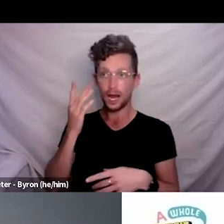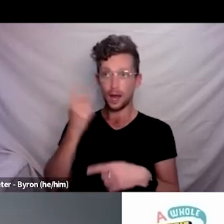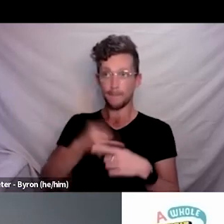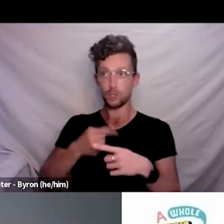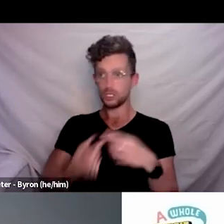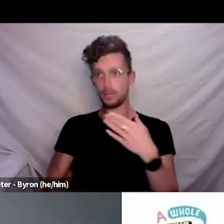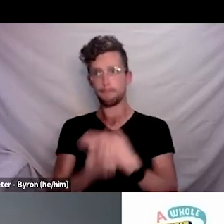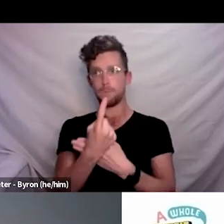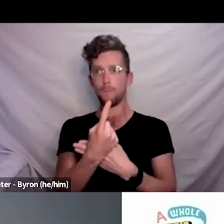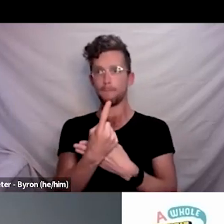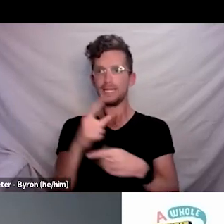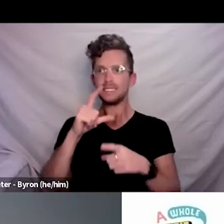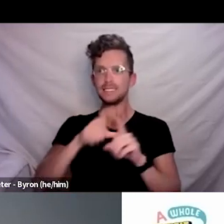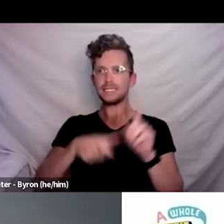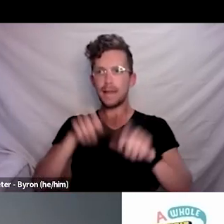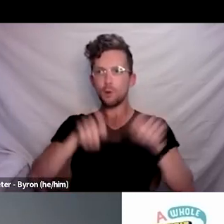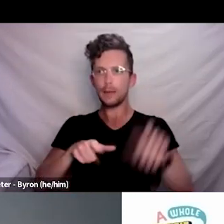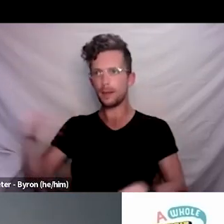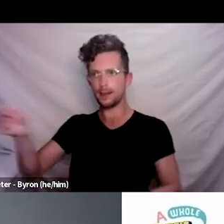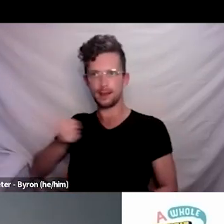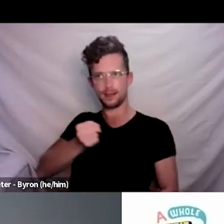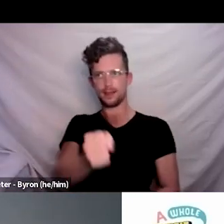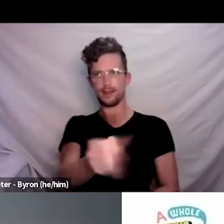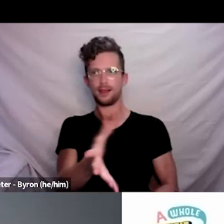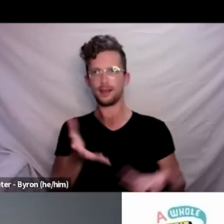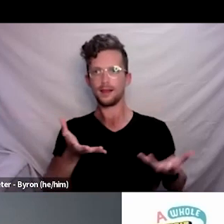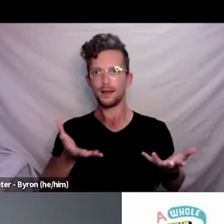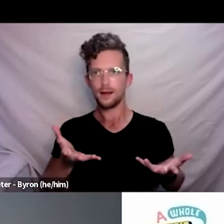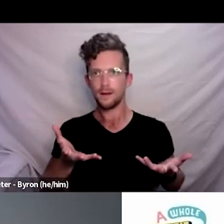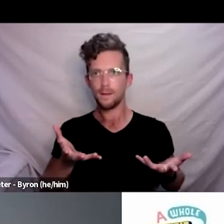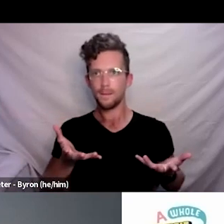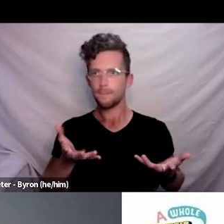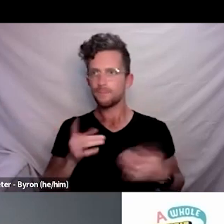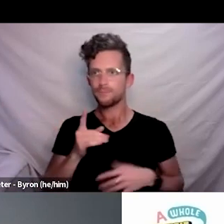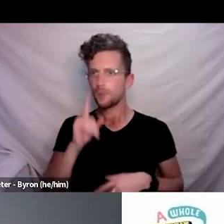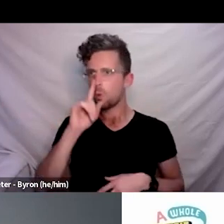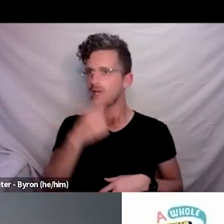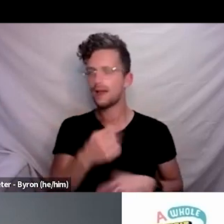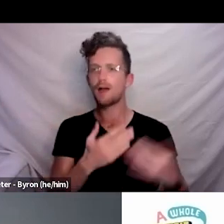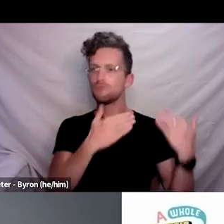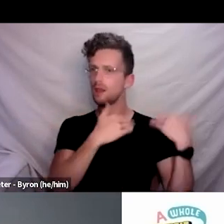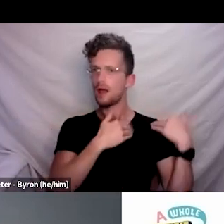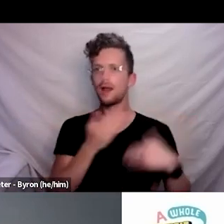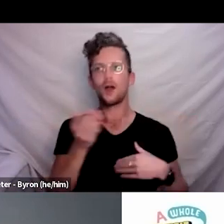We cannot rely on great people like you Elinor right across the country.